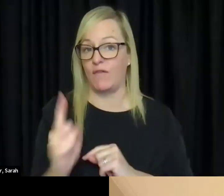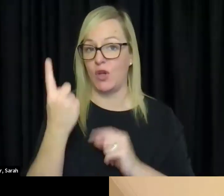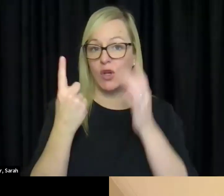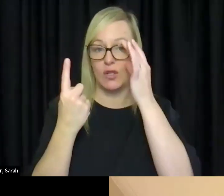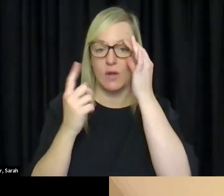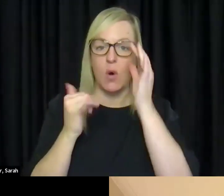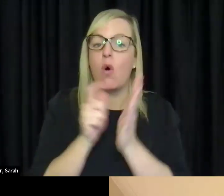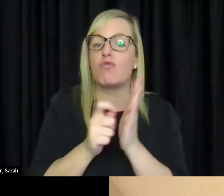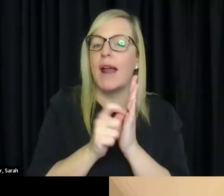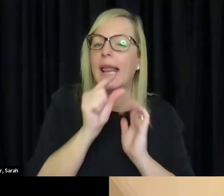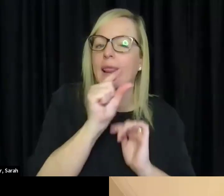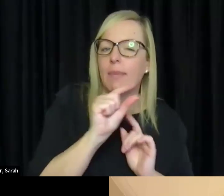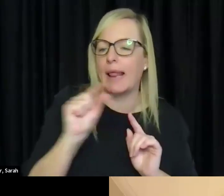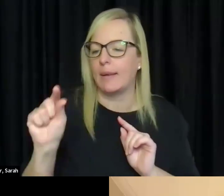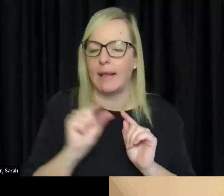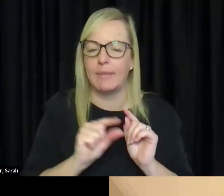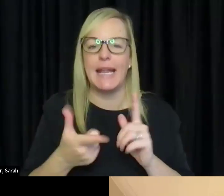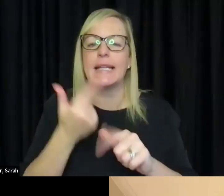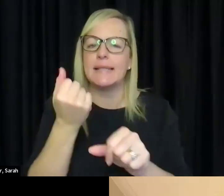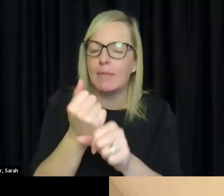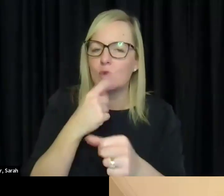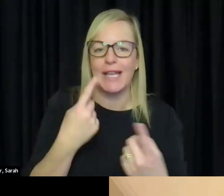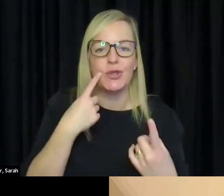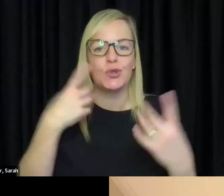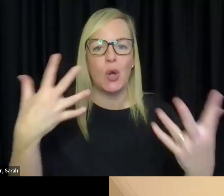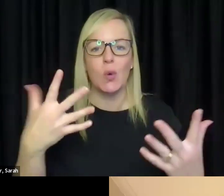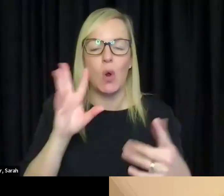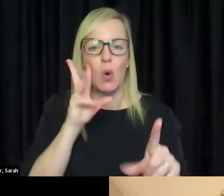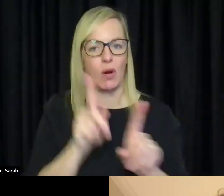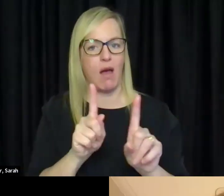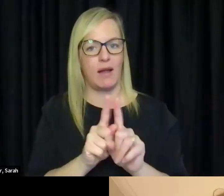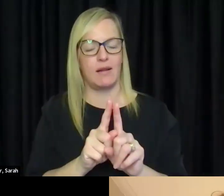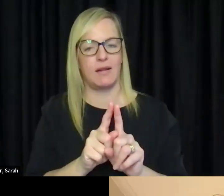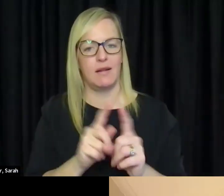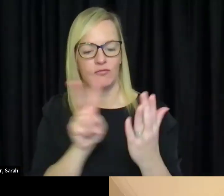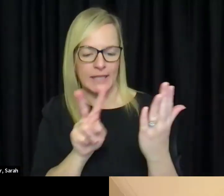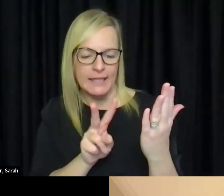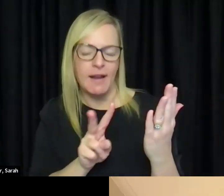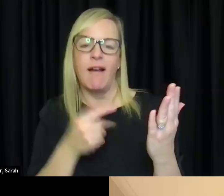that you have an example of what the book will be about and be able to send that to the publisher.